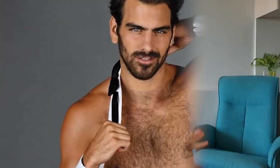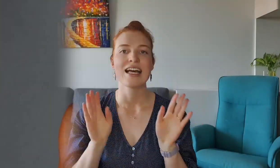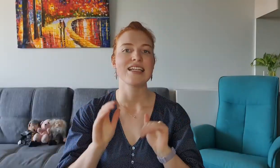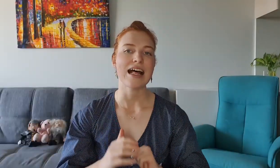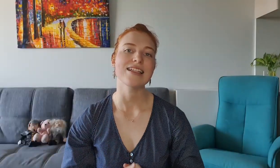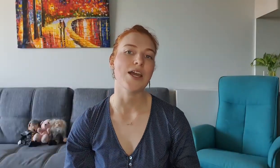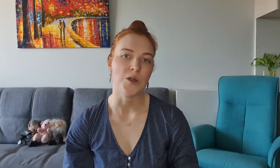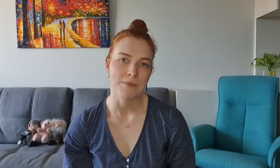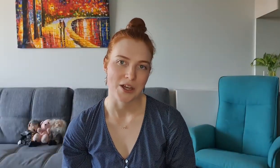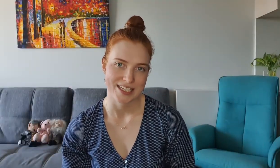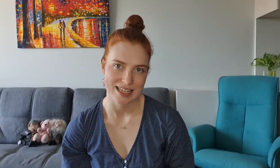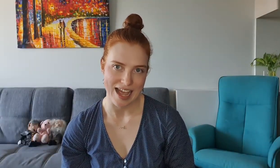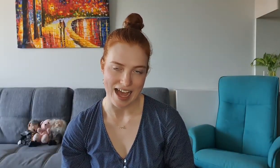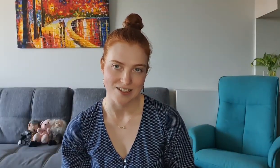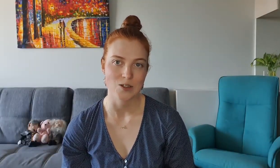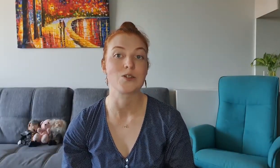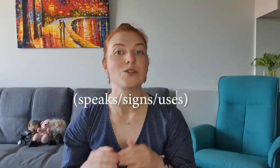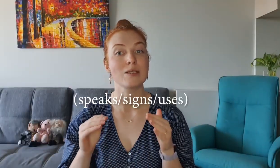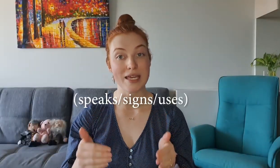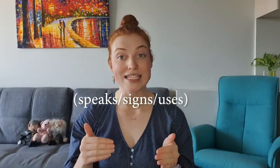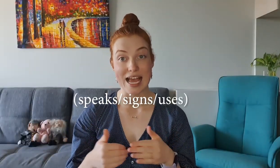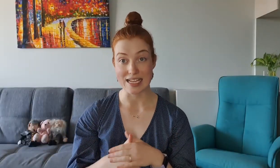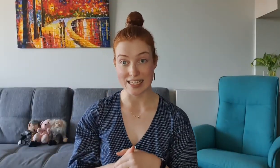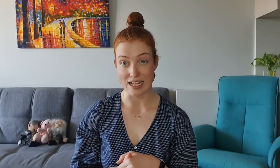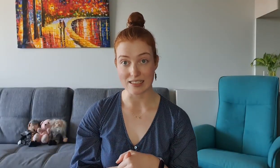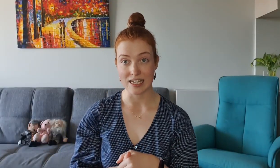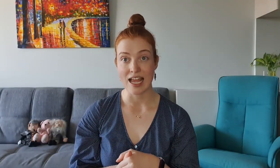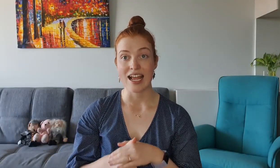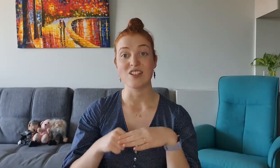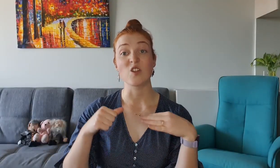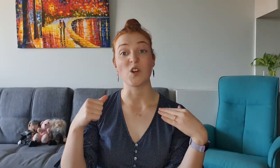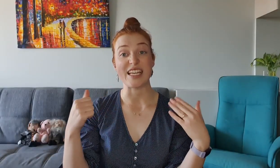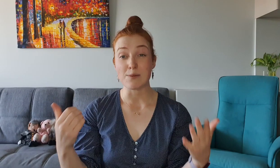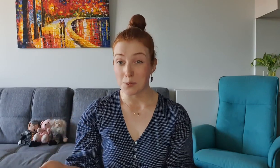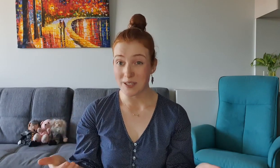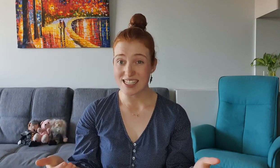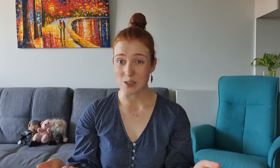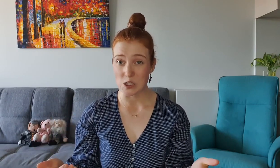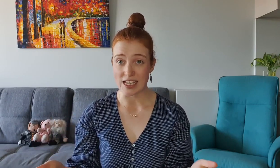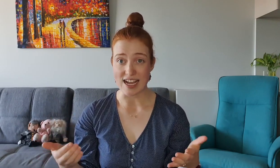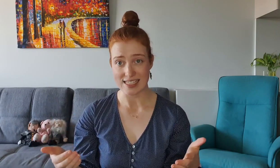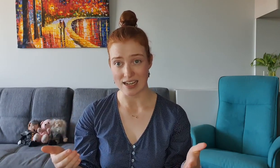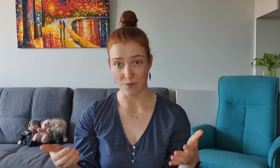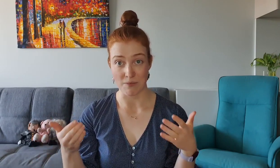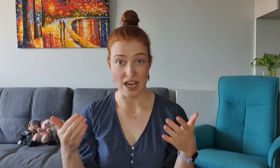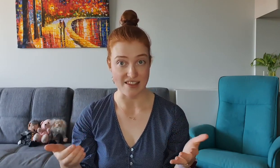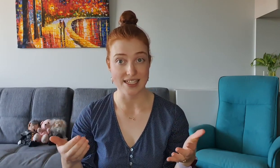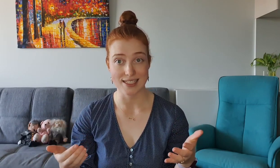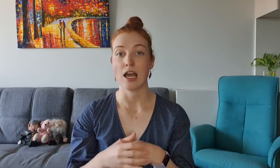Nyle is the only person in the house who speaks ASL and so he's pretty socially isolated from the others